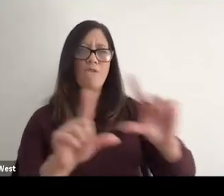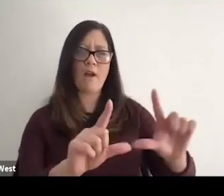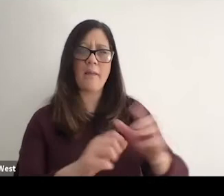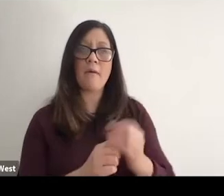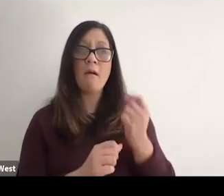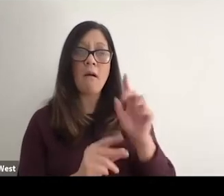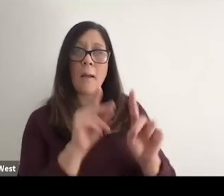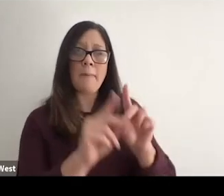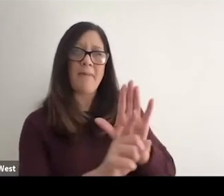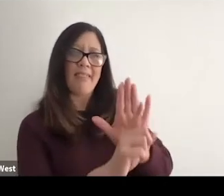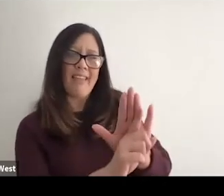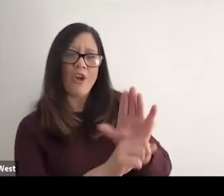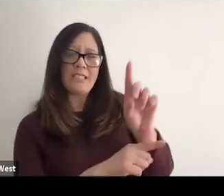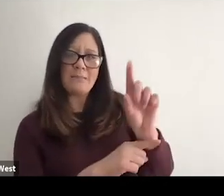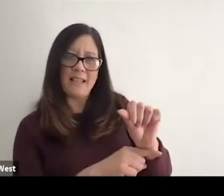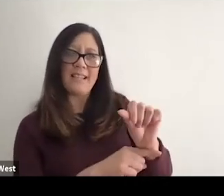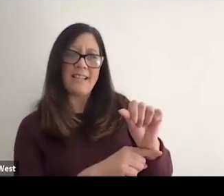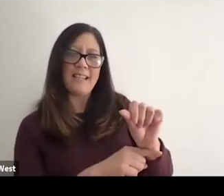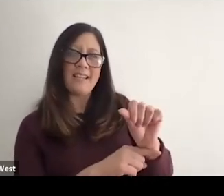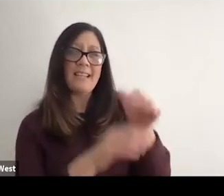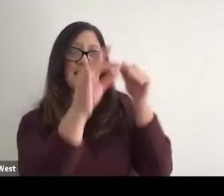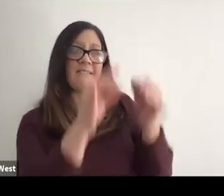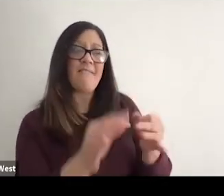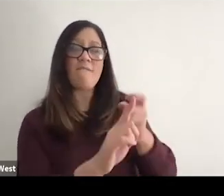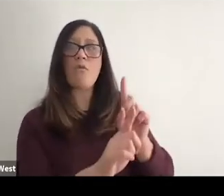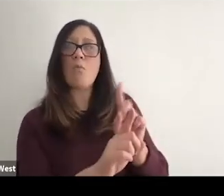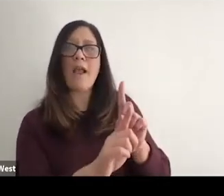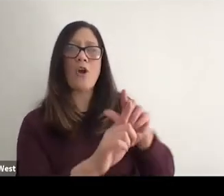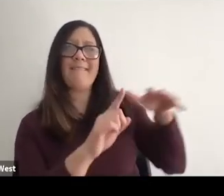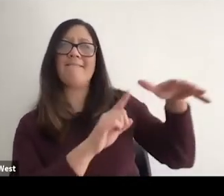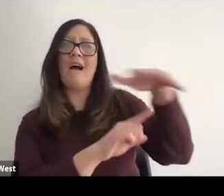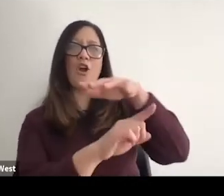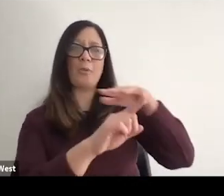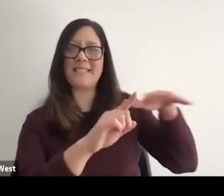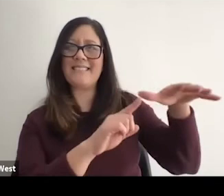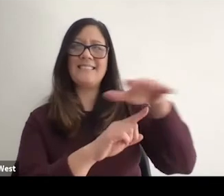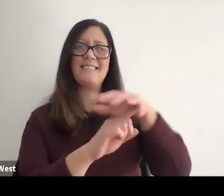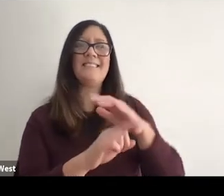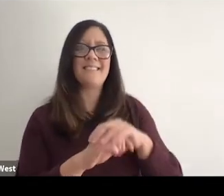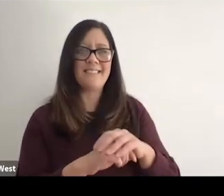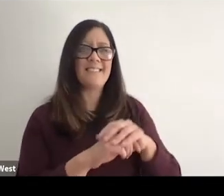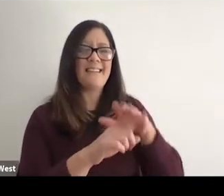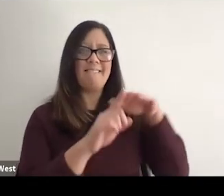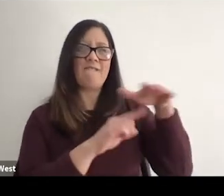understand that people's disability is really defined by their environment and the environmental barriers and attitudinal barriers that they face.